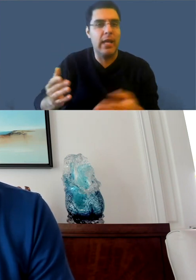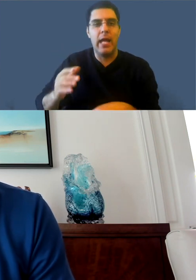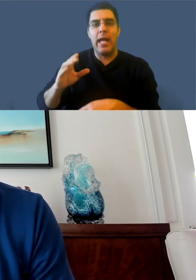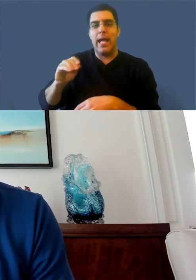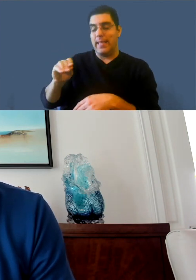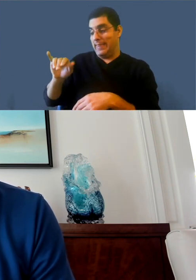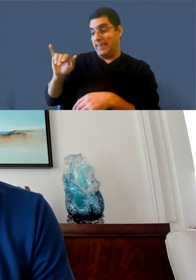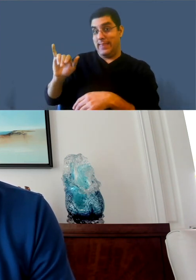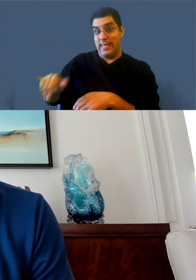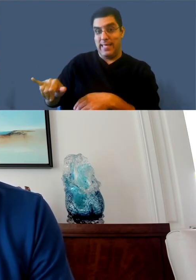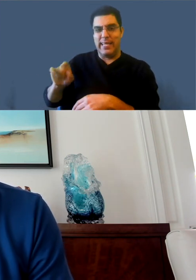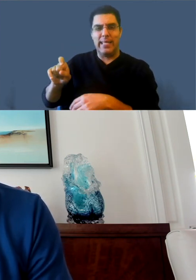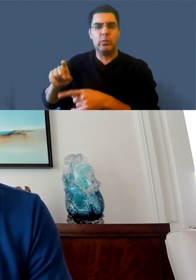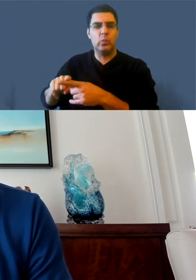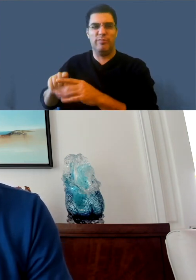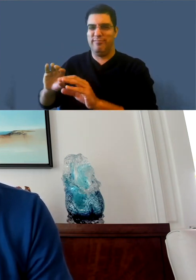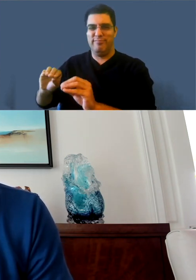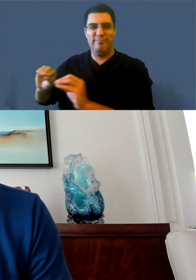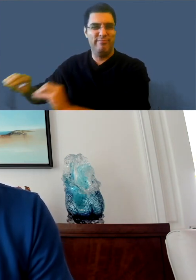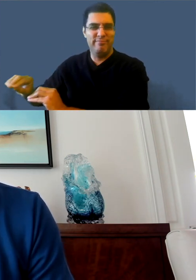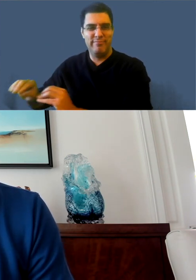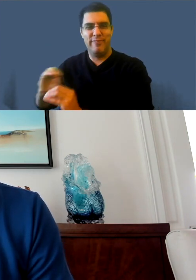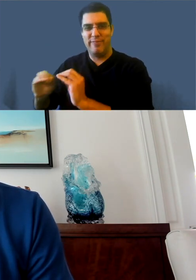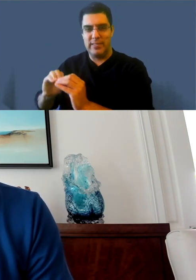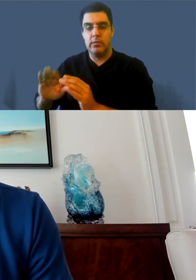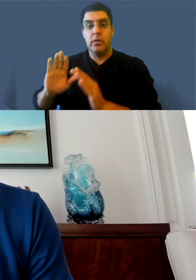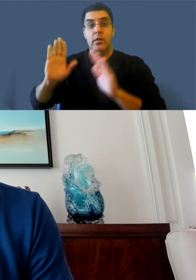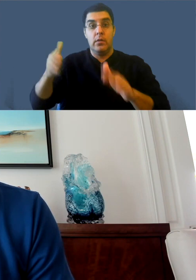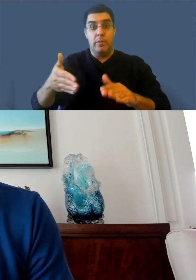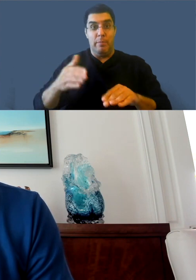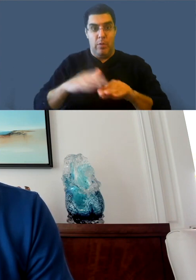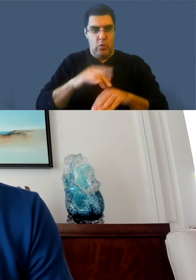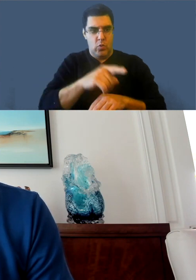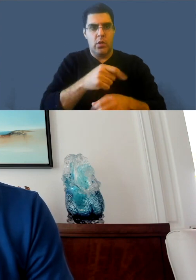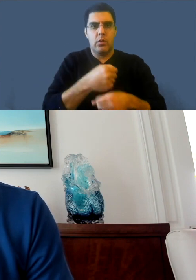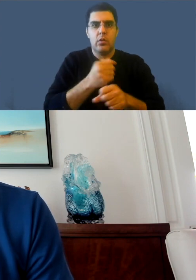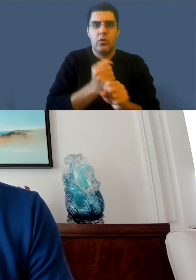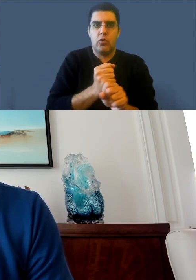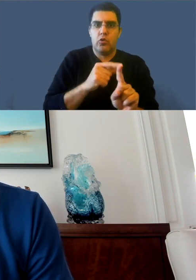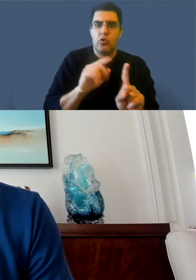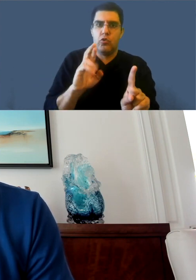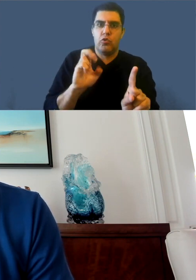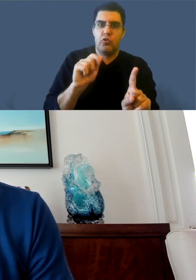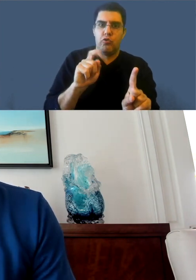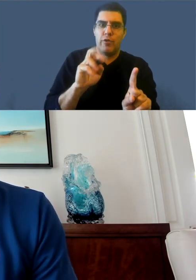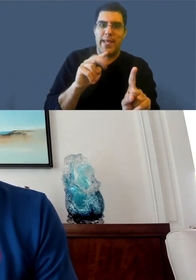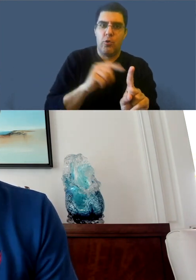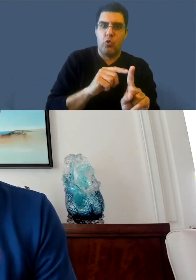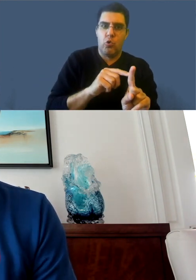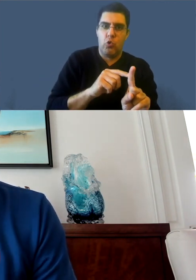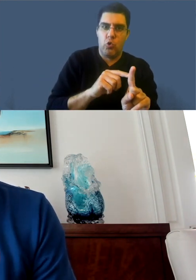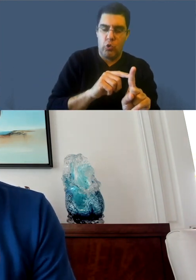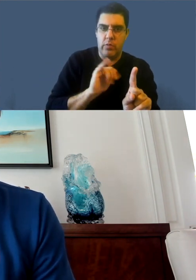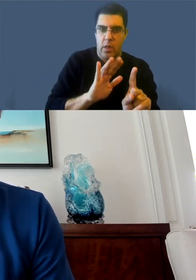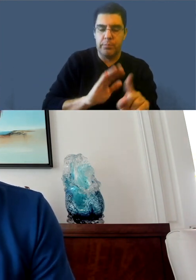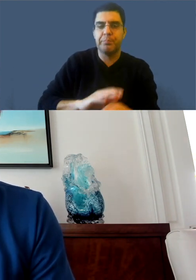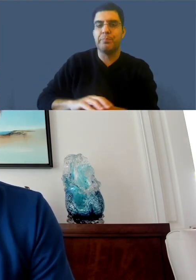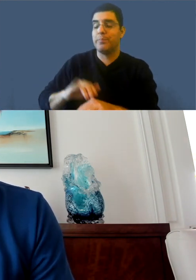and actually improved. We'll talk about that in a moment. The only thing we're changing is the community captions. Other issues that have come up